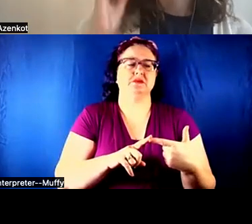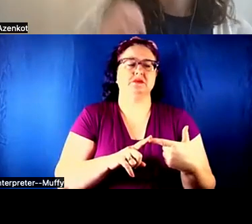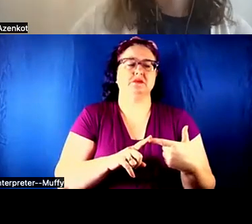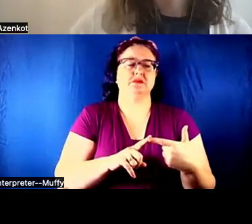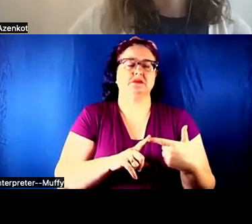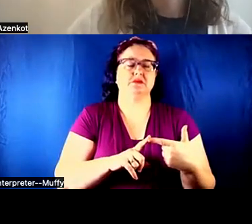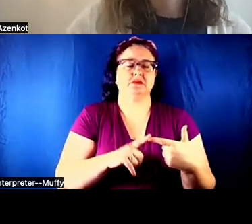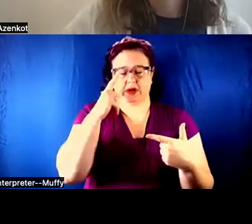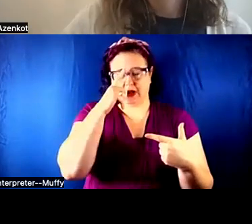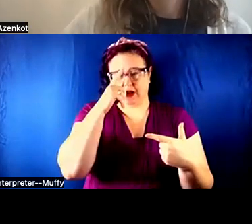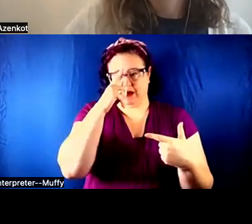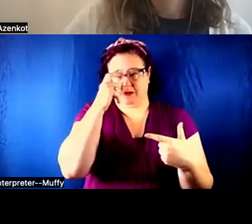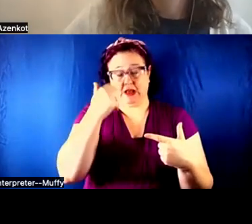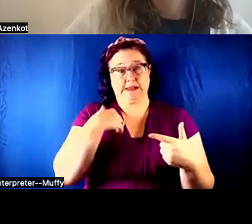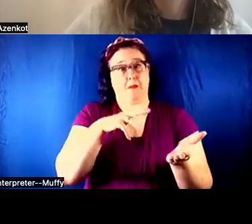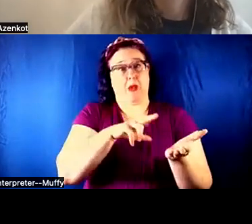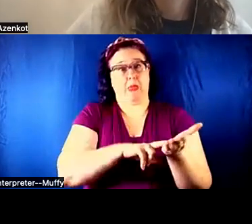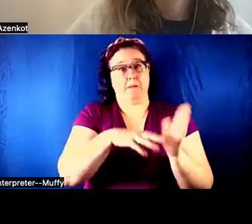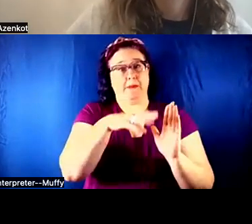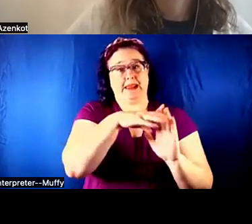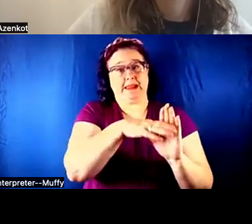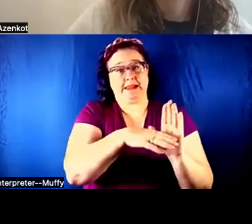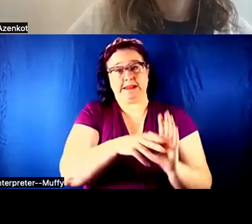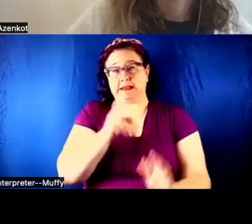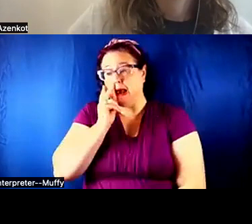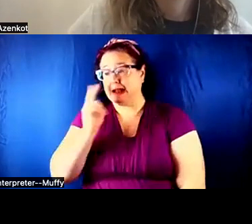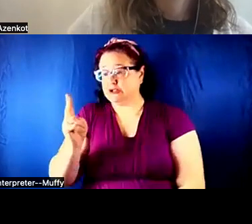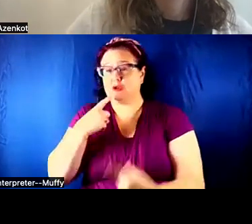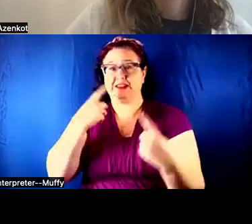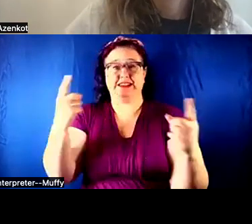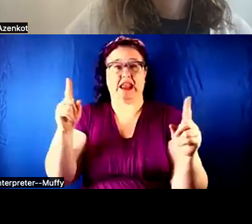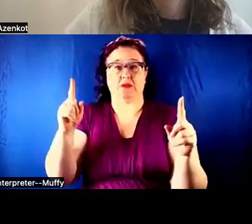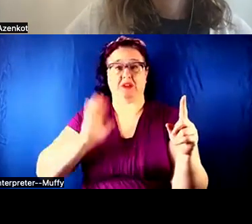the mailing list, I saw these announcements two or three months ago.